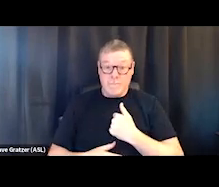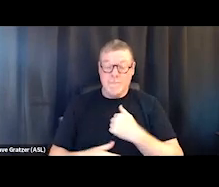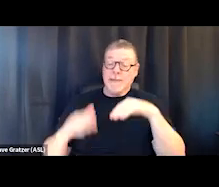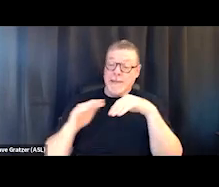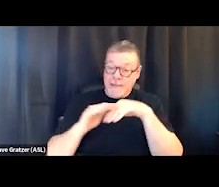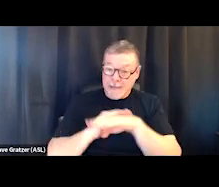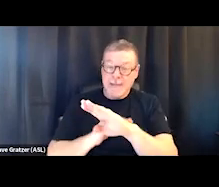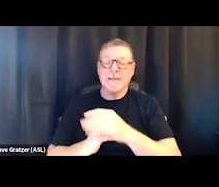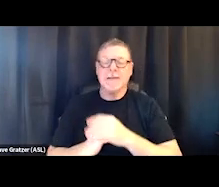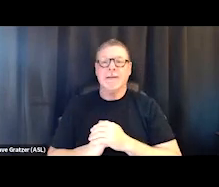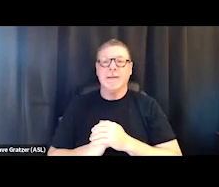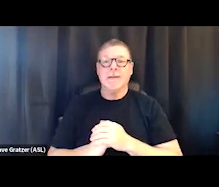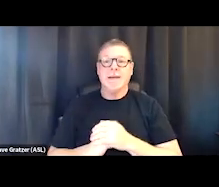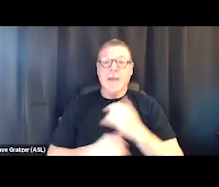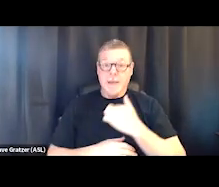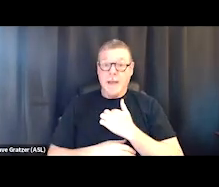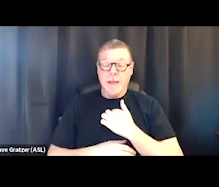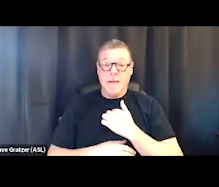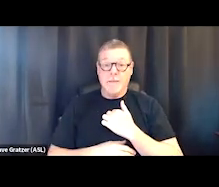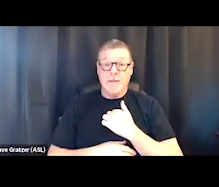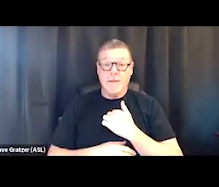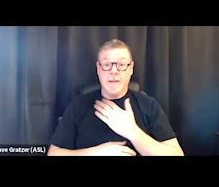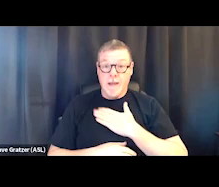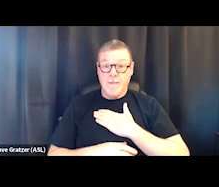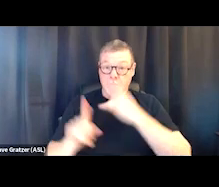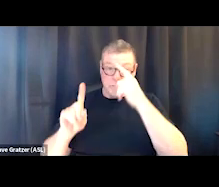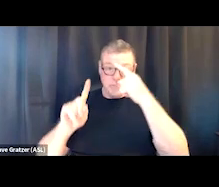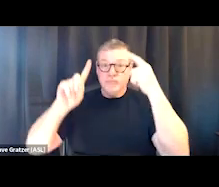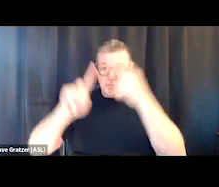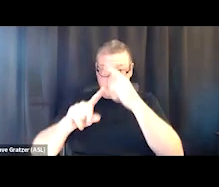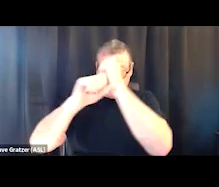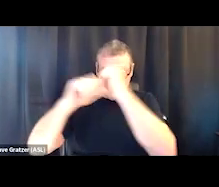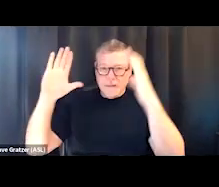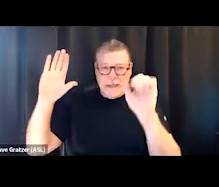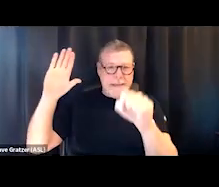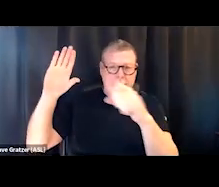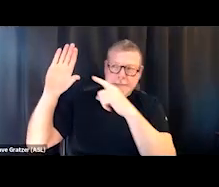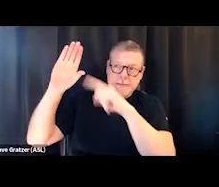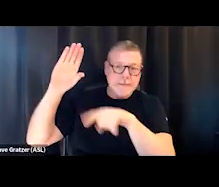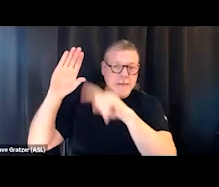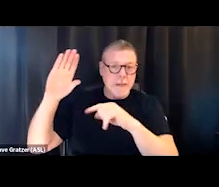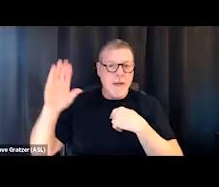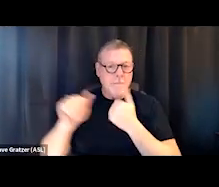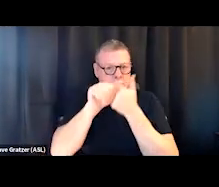and I have my, we have our mission and our vision, and certainly we want to stay true to that.